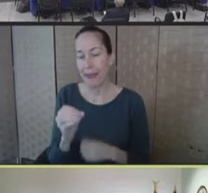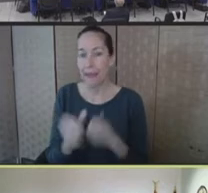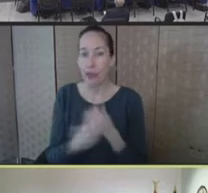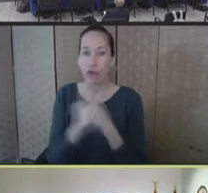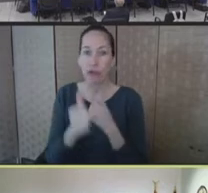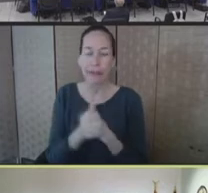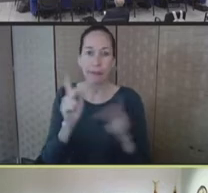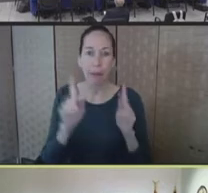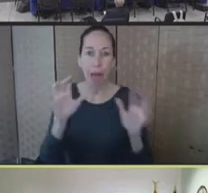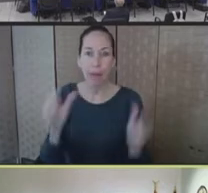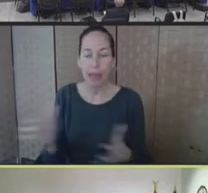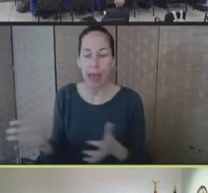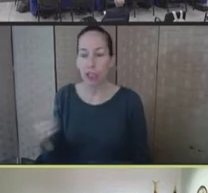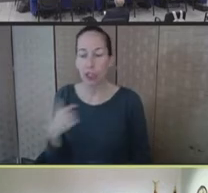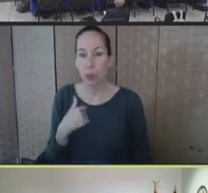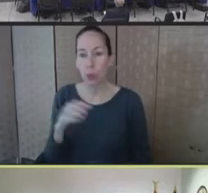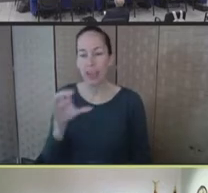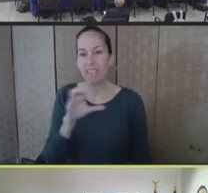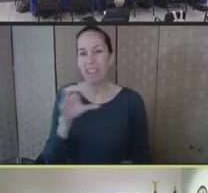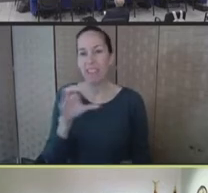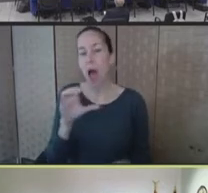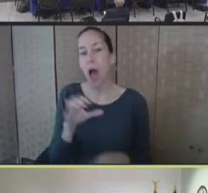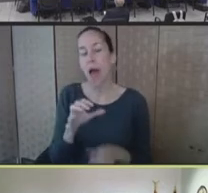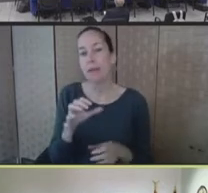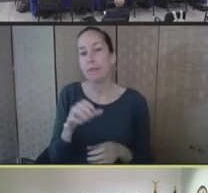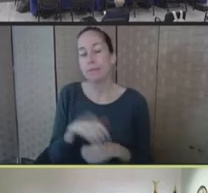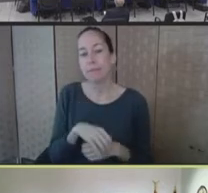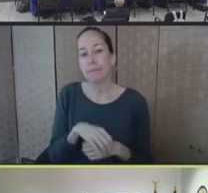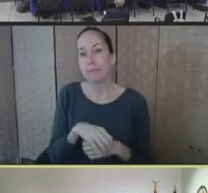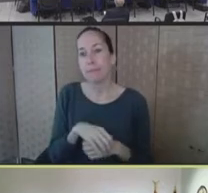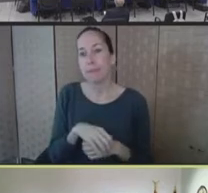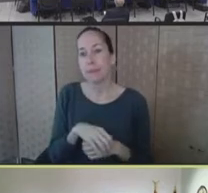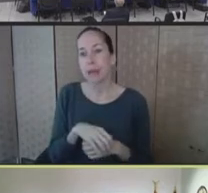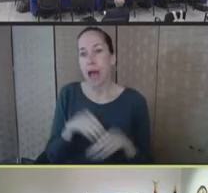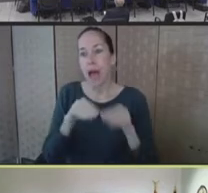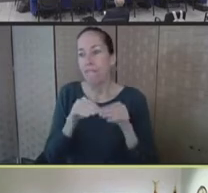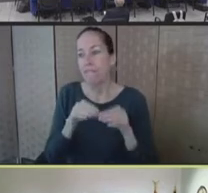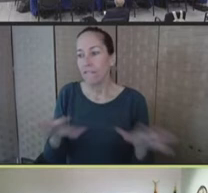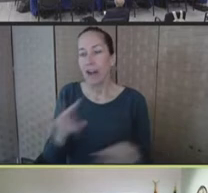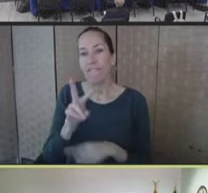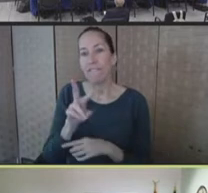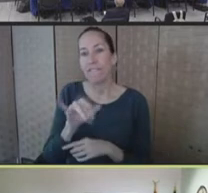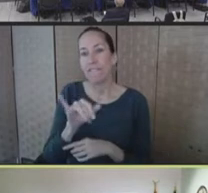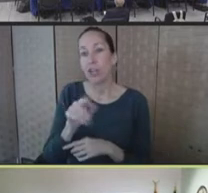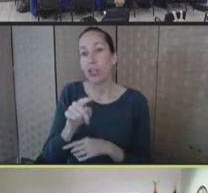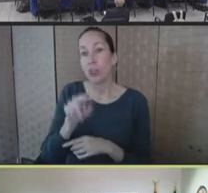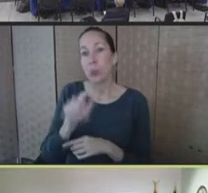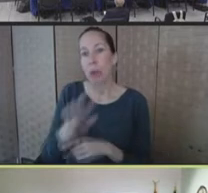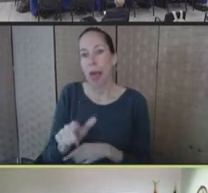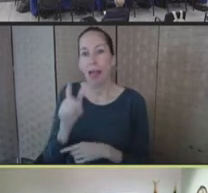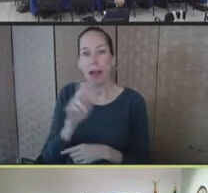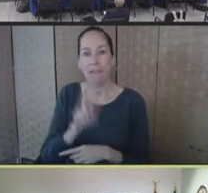we've done a virtual allocation of the 2,500 shipment capabilities, so that we match up